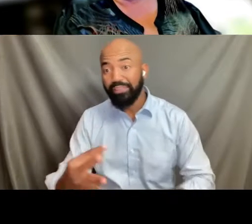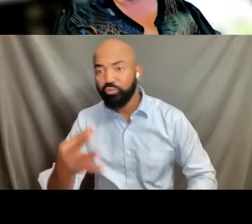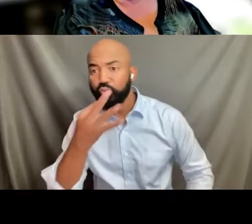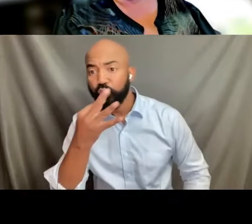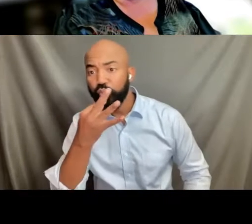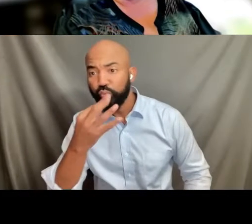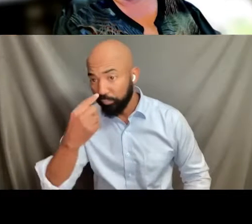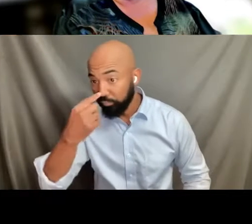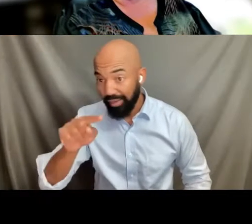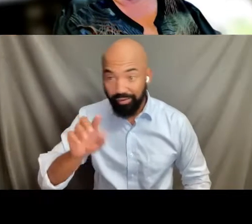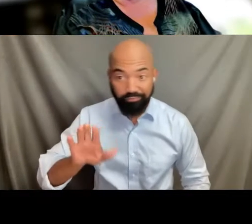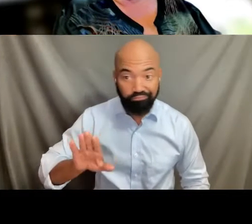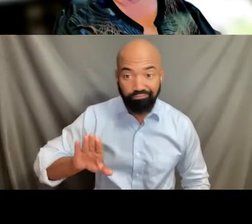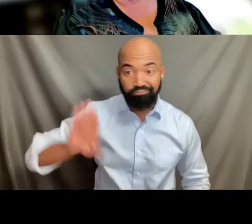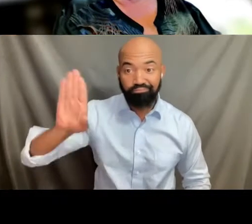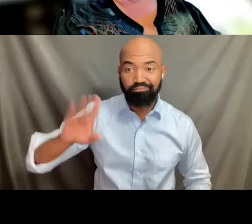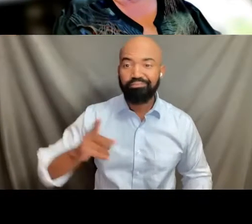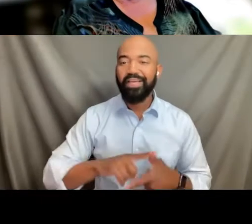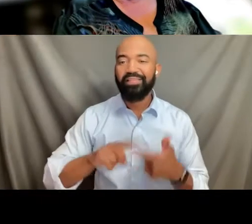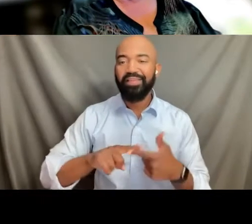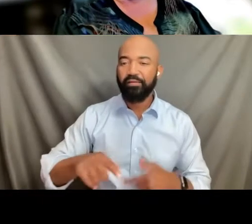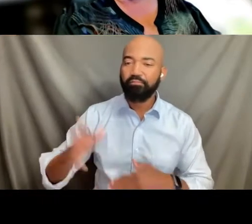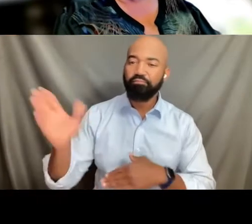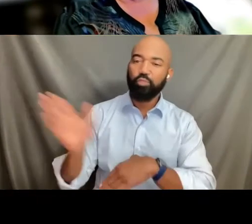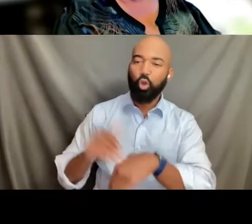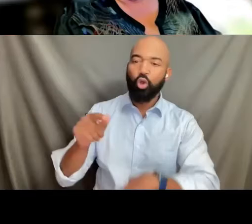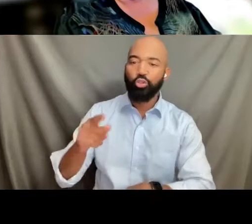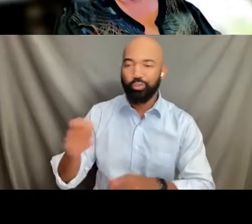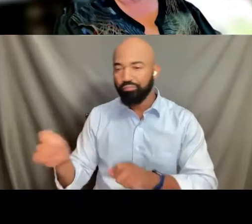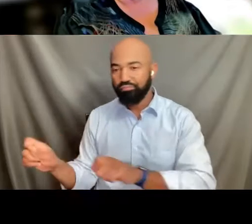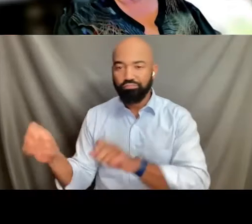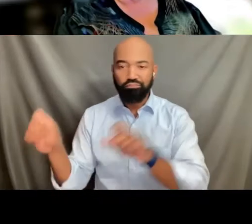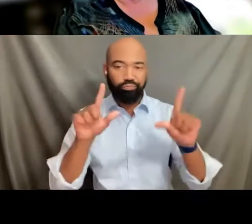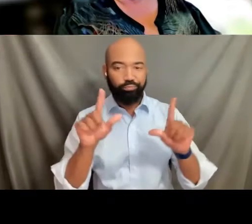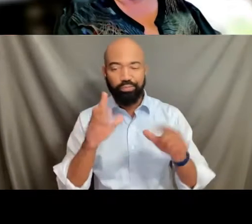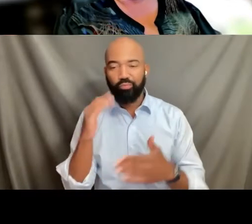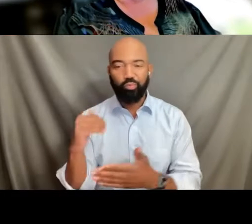and someone behind the scenes will unmute you.